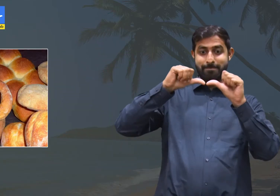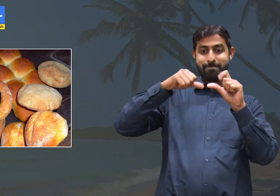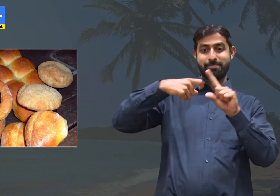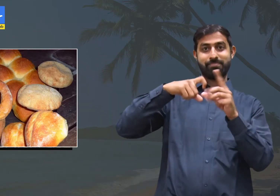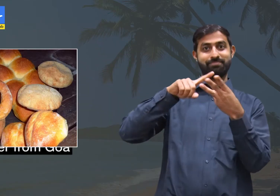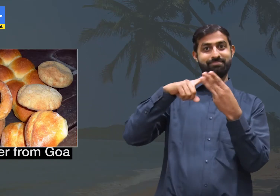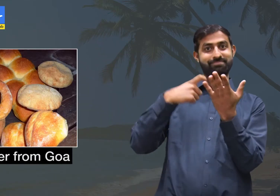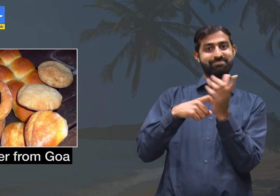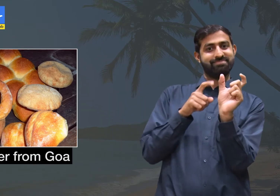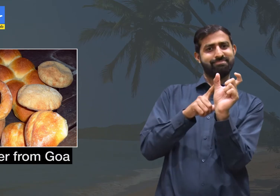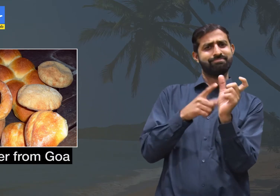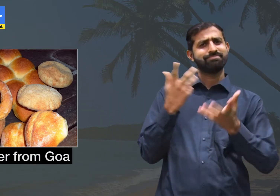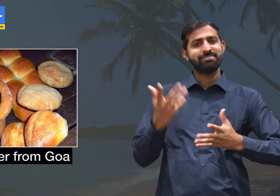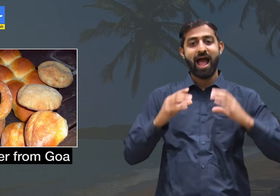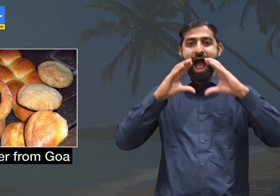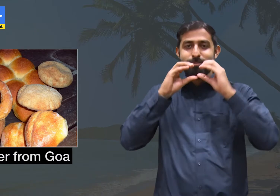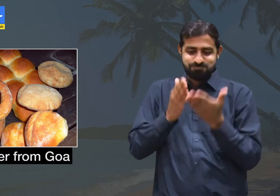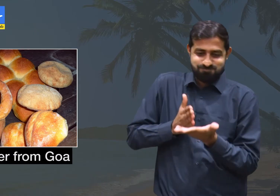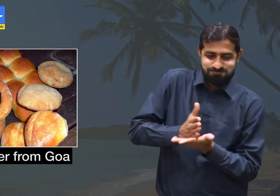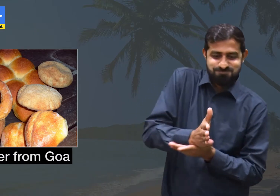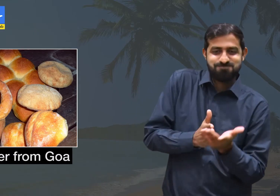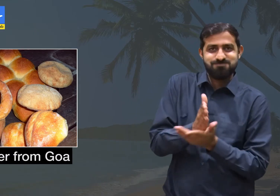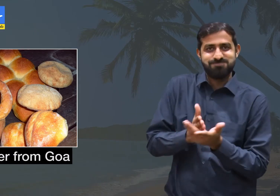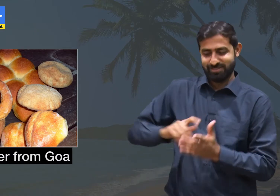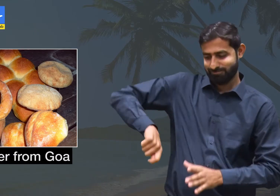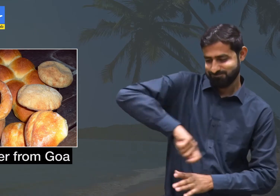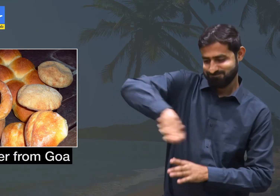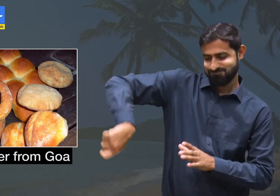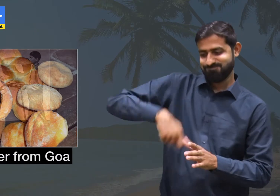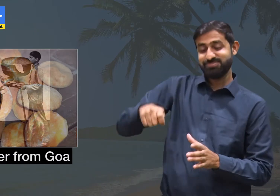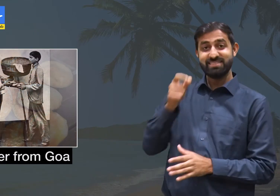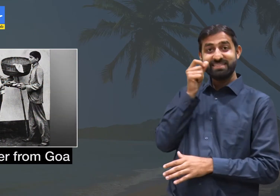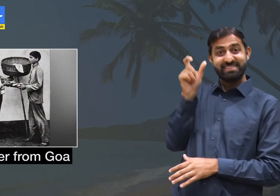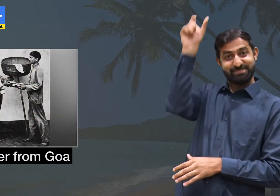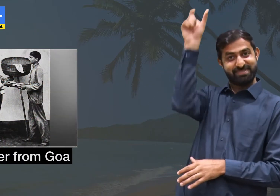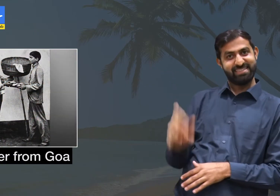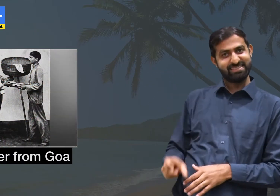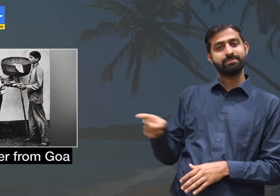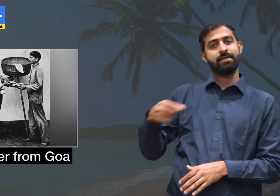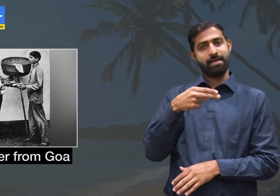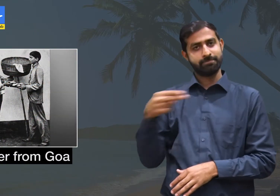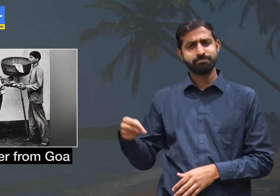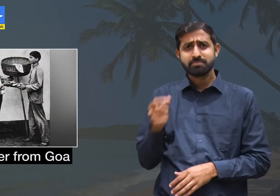Baker, the person who makes bread.